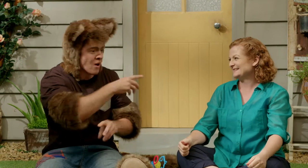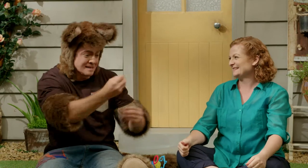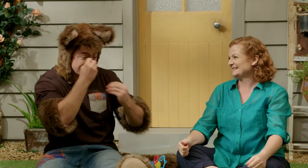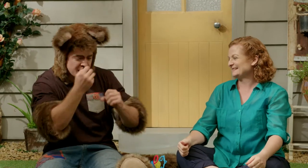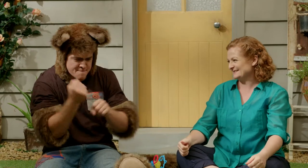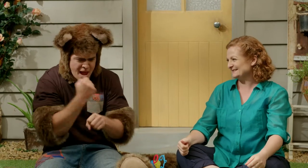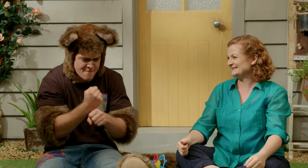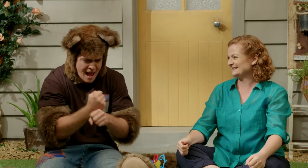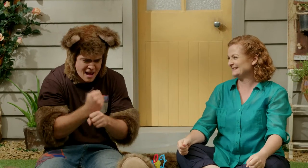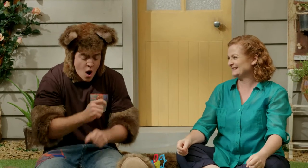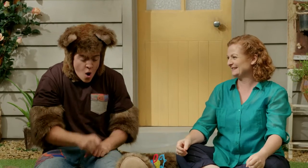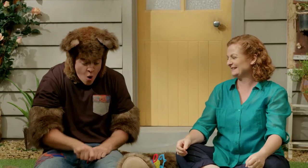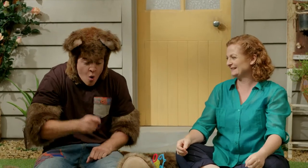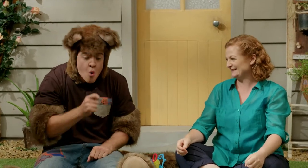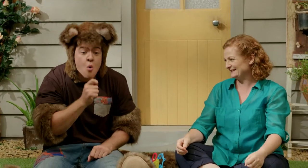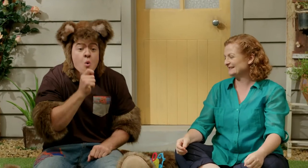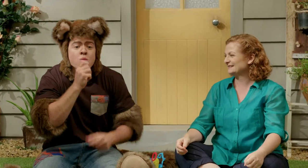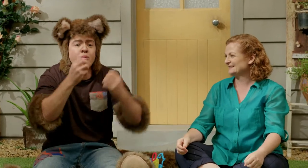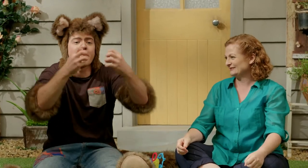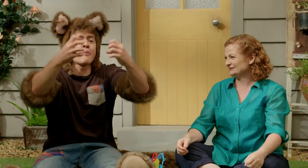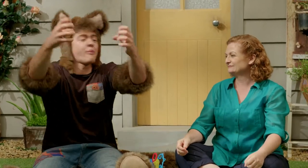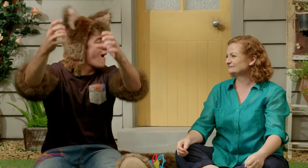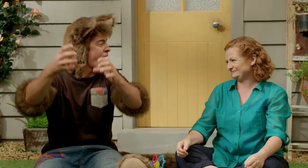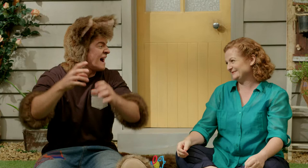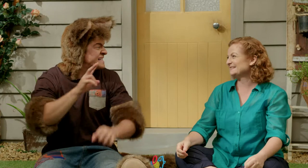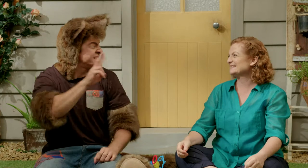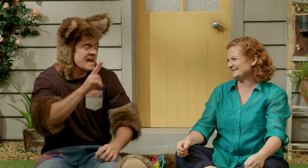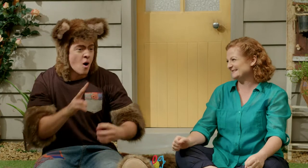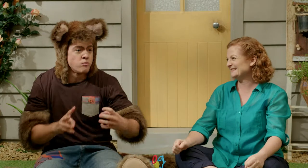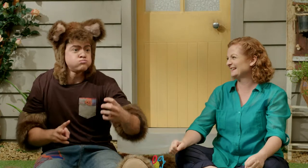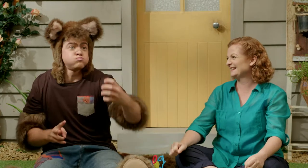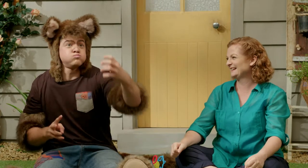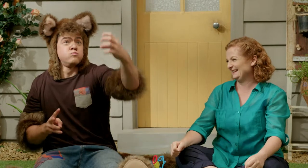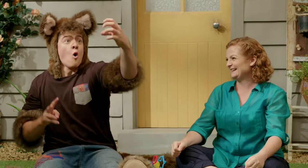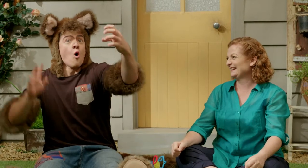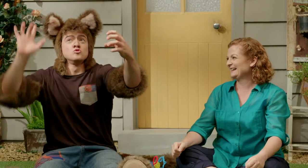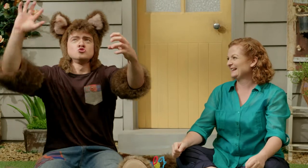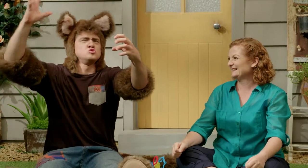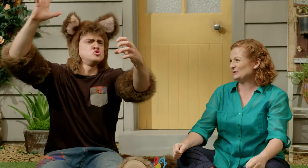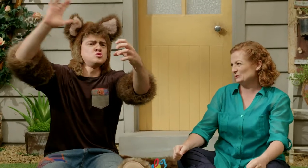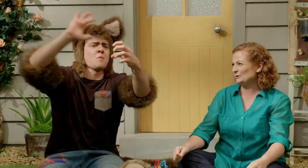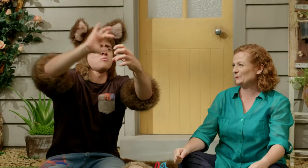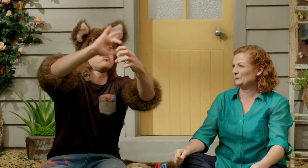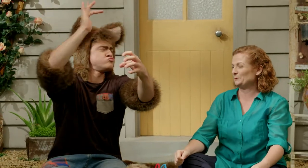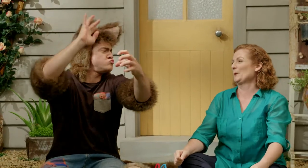And then you taught me how to make bubbles. and then I got to watch them floating in the sky and shining in the sun.